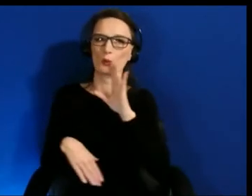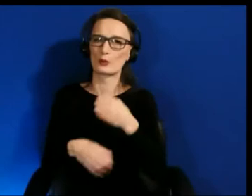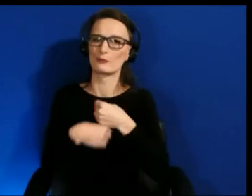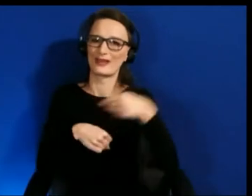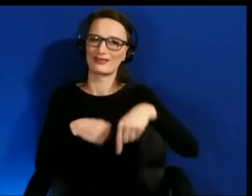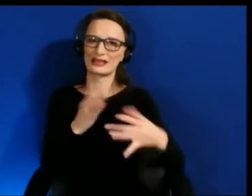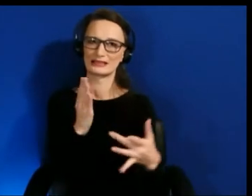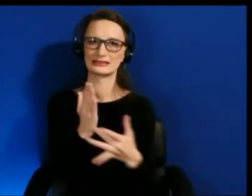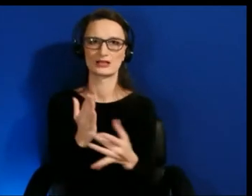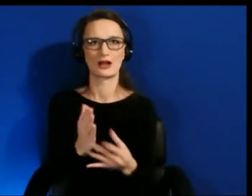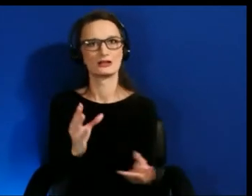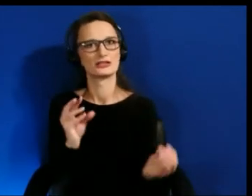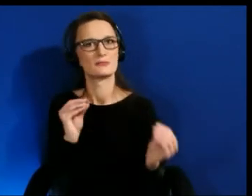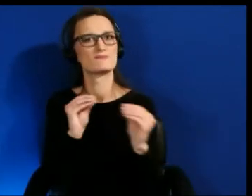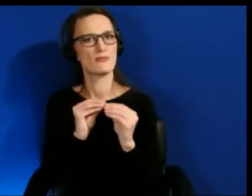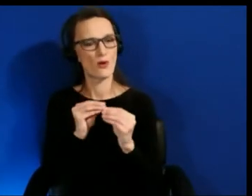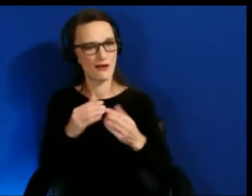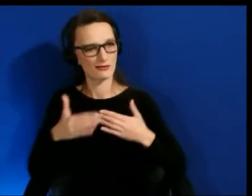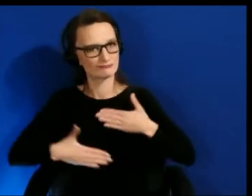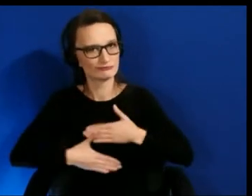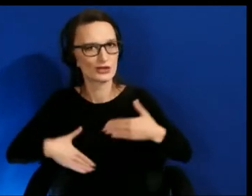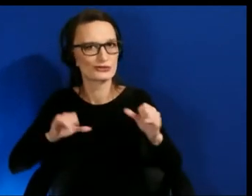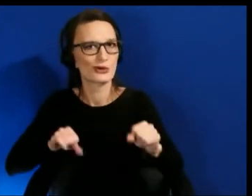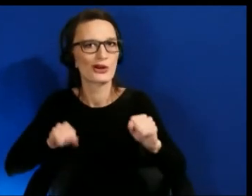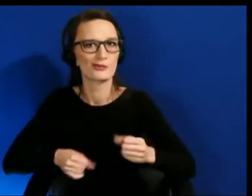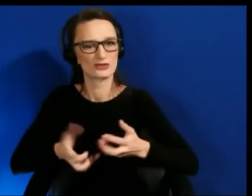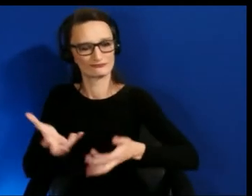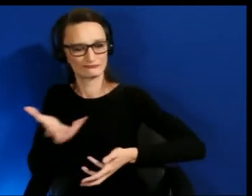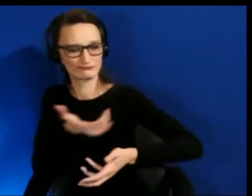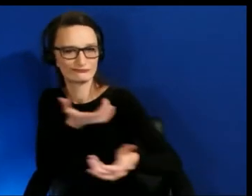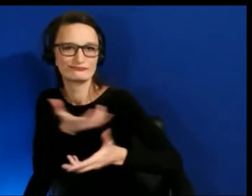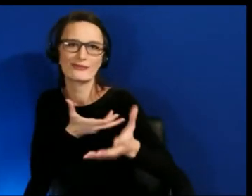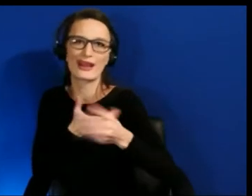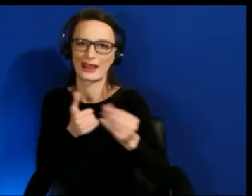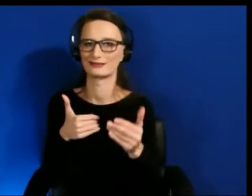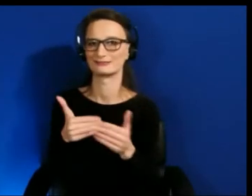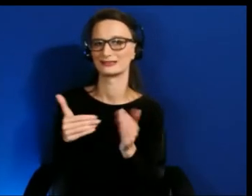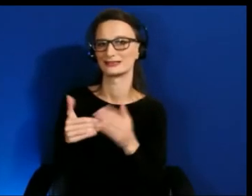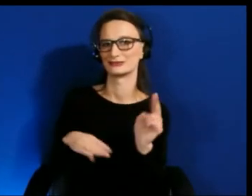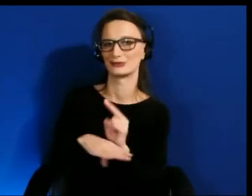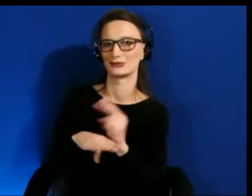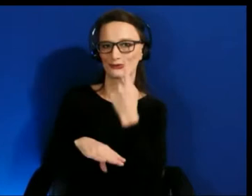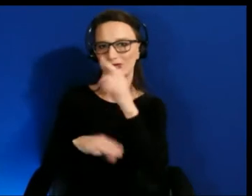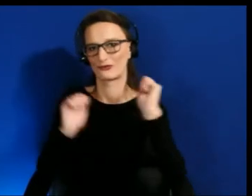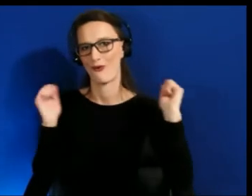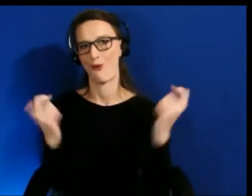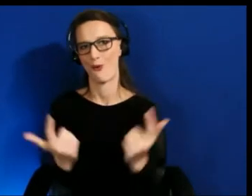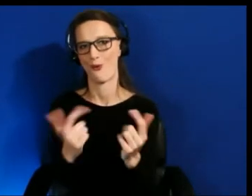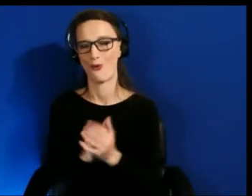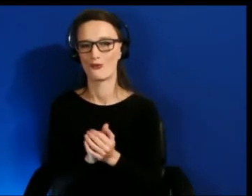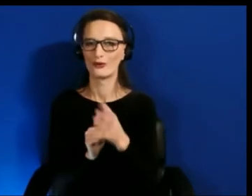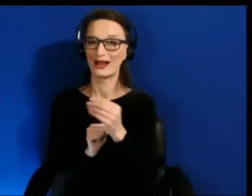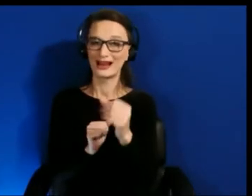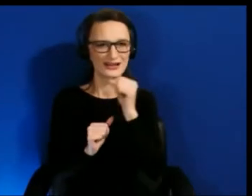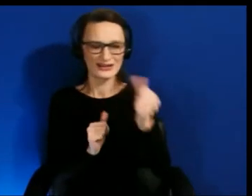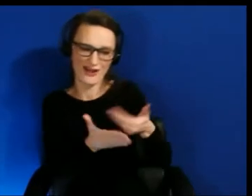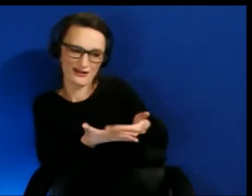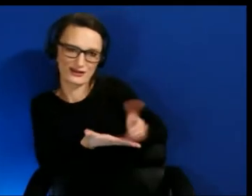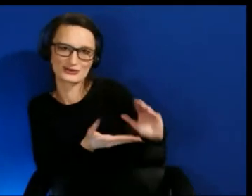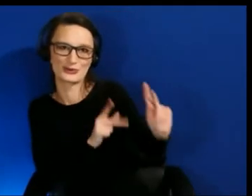and enjoyable, as well as of course usable to everyone and also just not exclude people from that experience